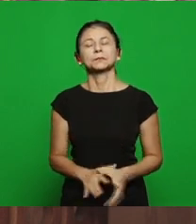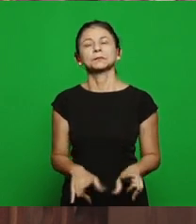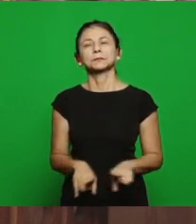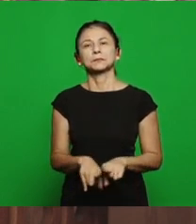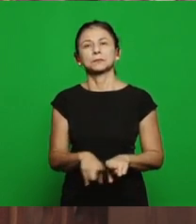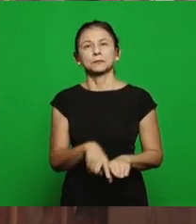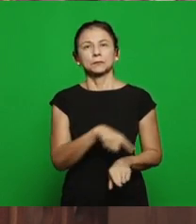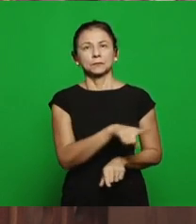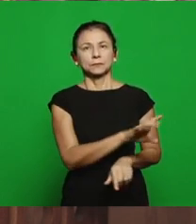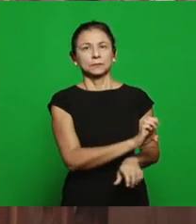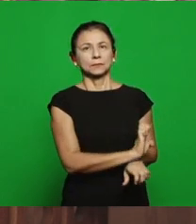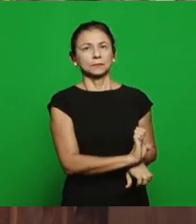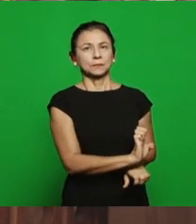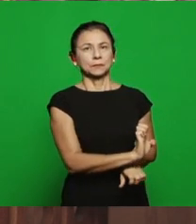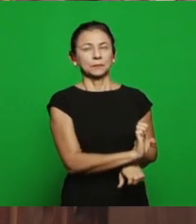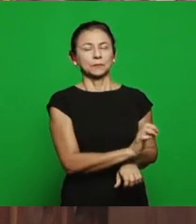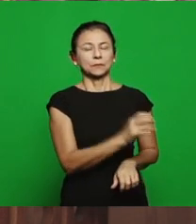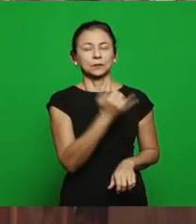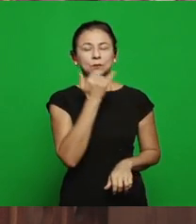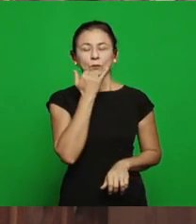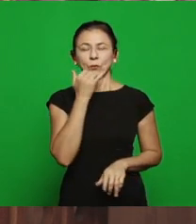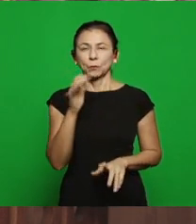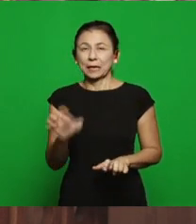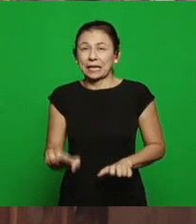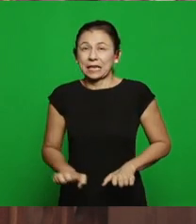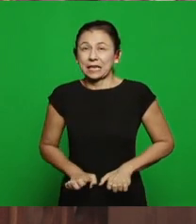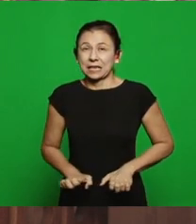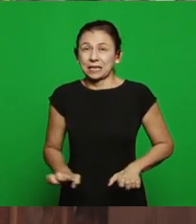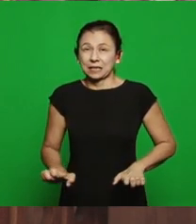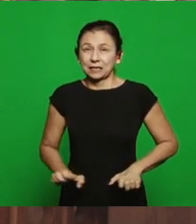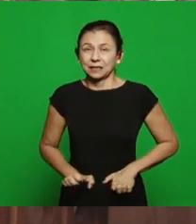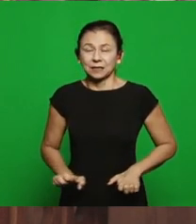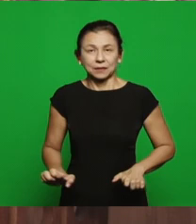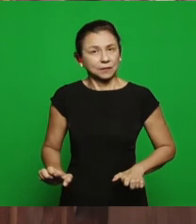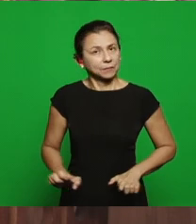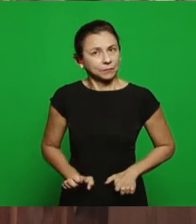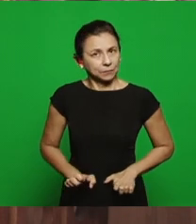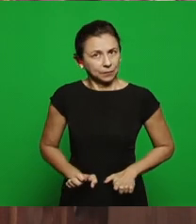every evil project that reaches the Trinity and